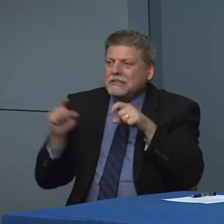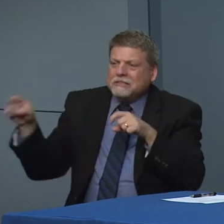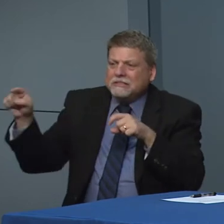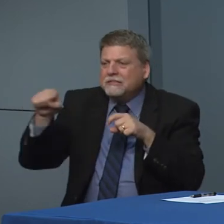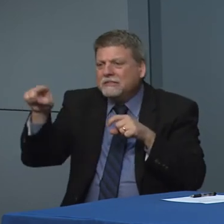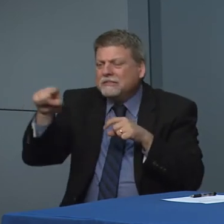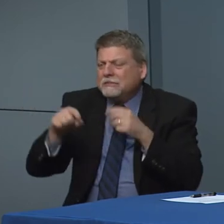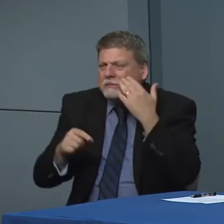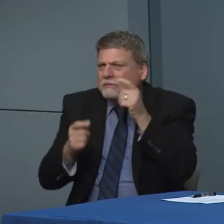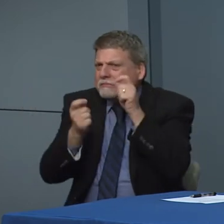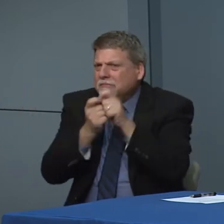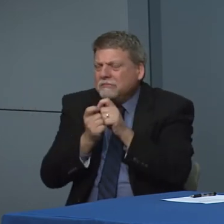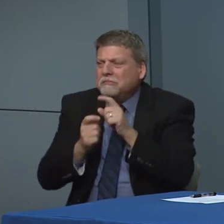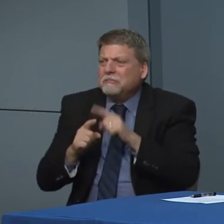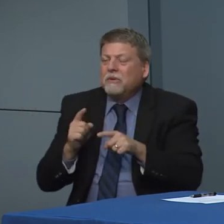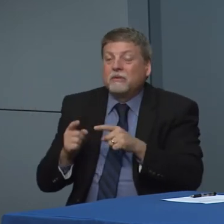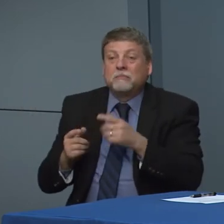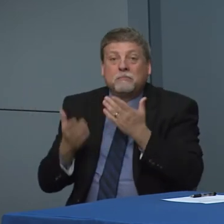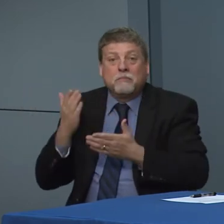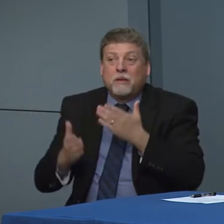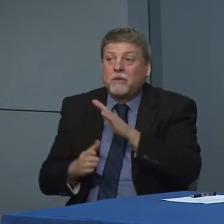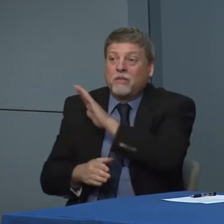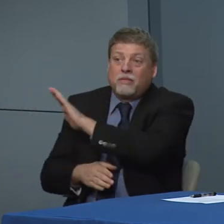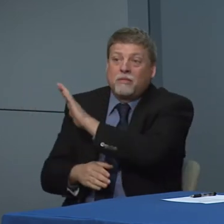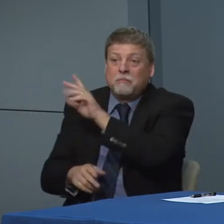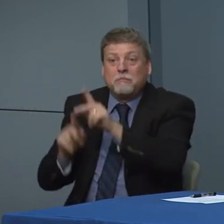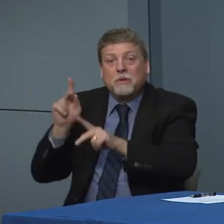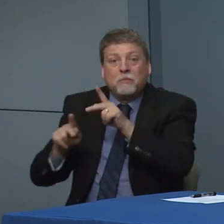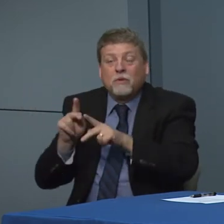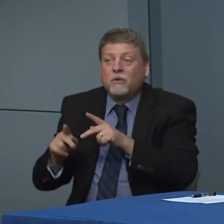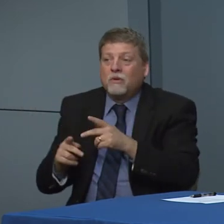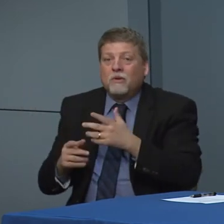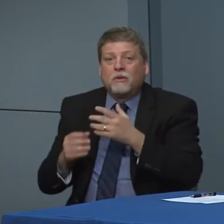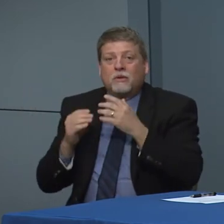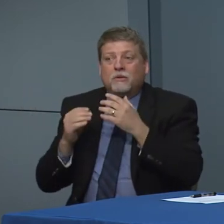going to be lives impacted. Cannot real economic impacts